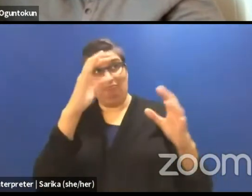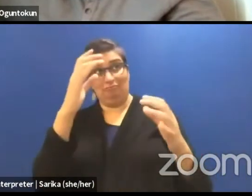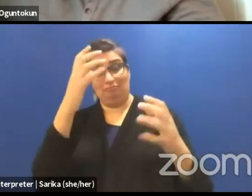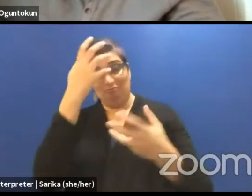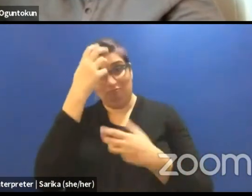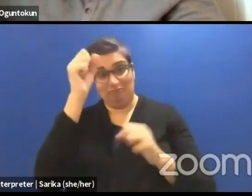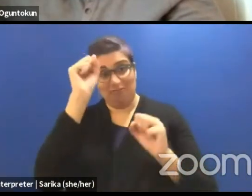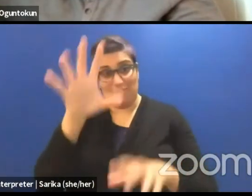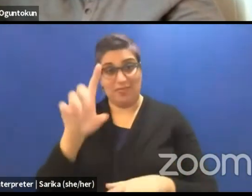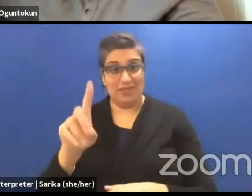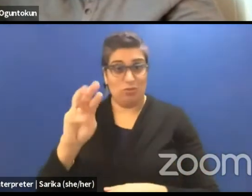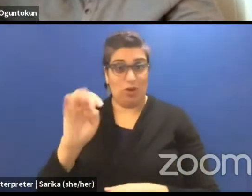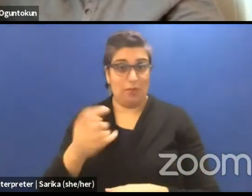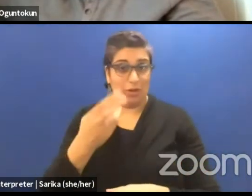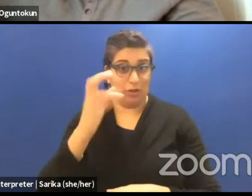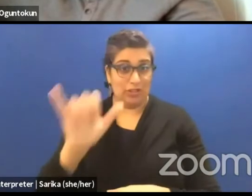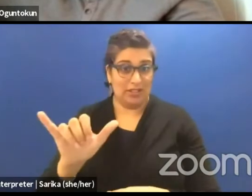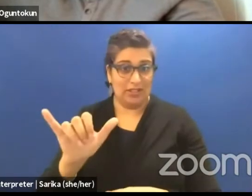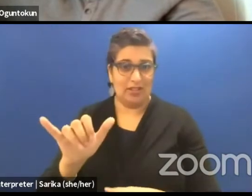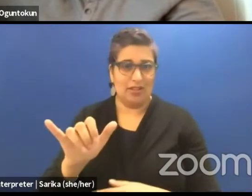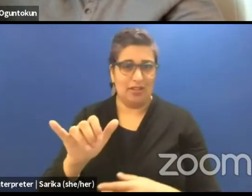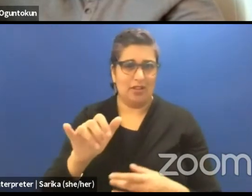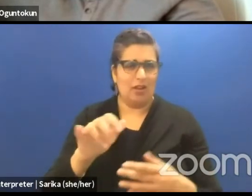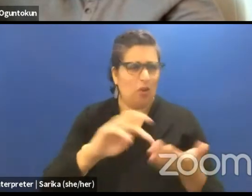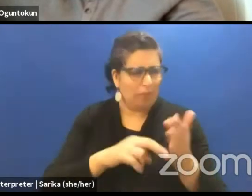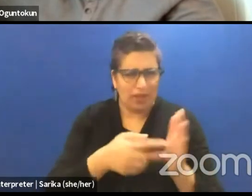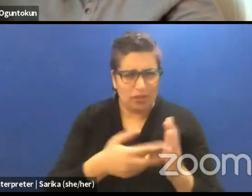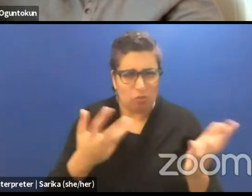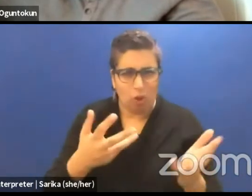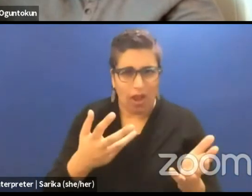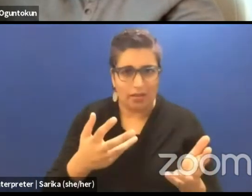to start rethinking what that means in the context of your work.